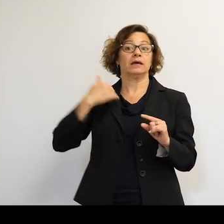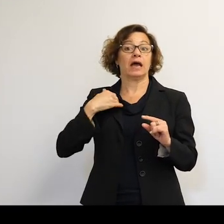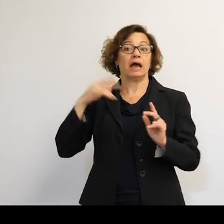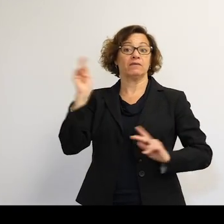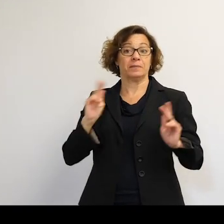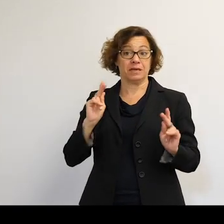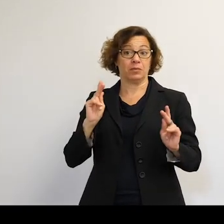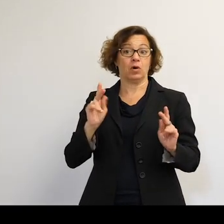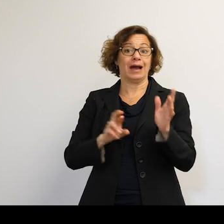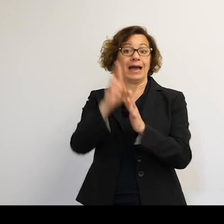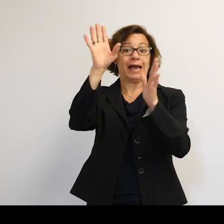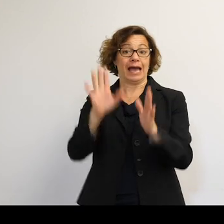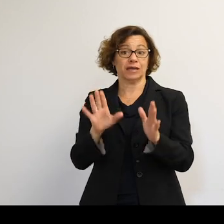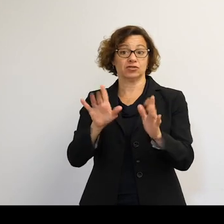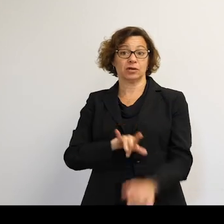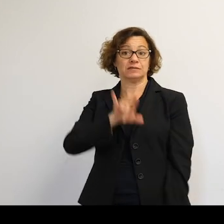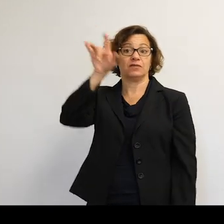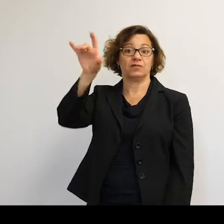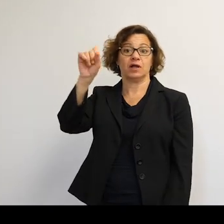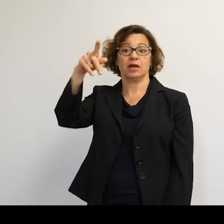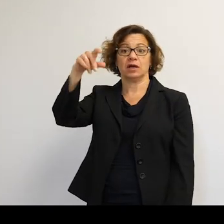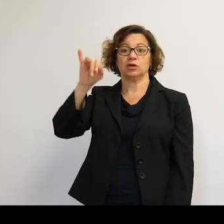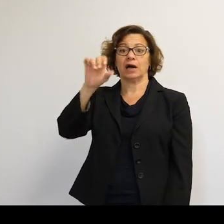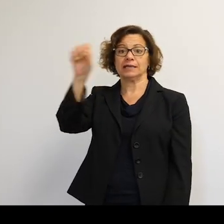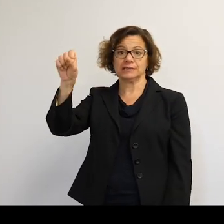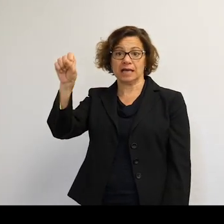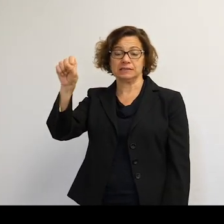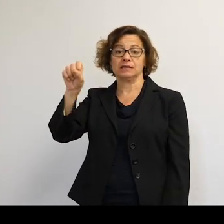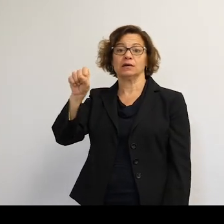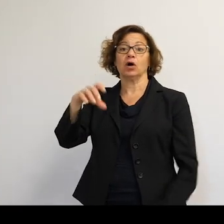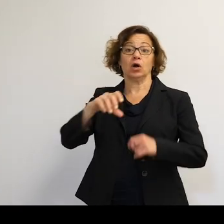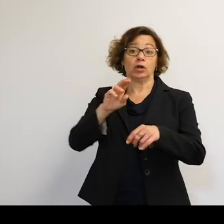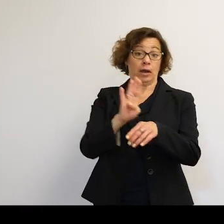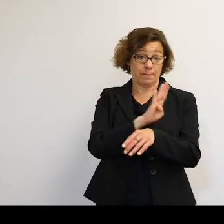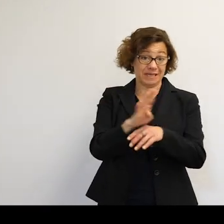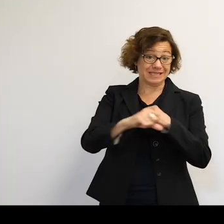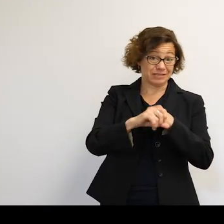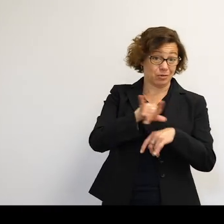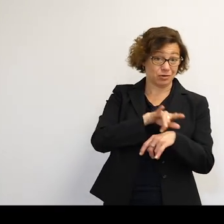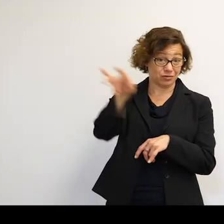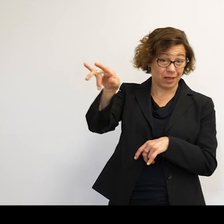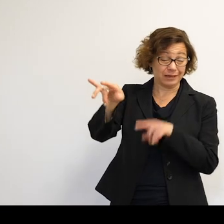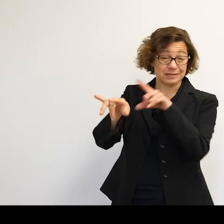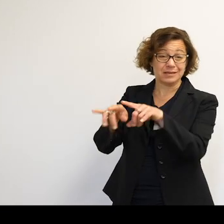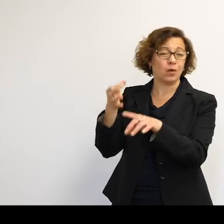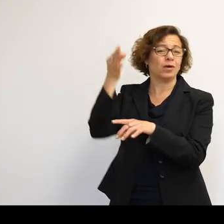actually, astronauts fly to the space station on a commercial flight. So what do you think is the future for our health?